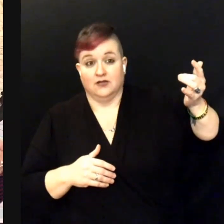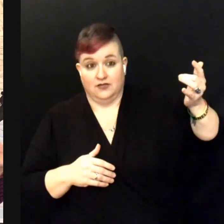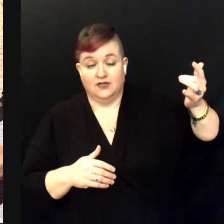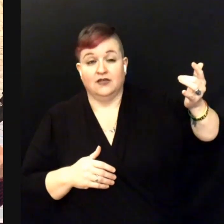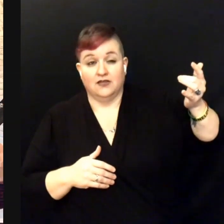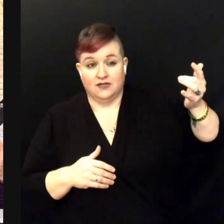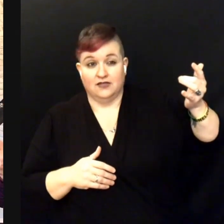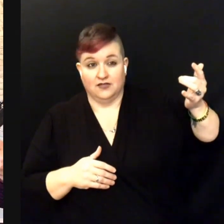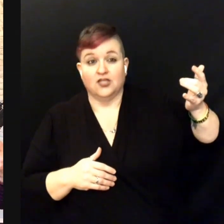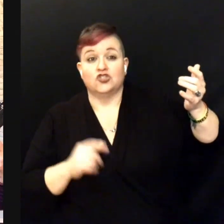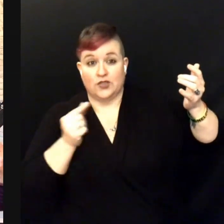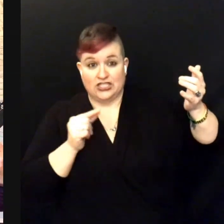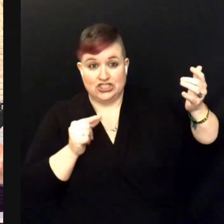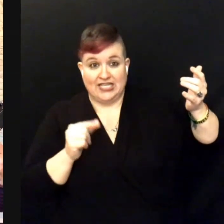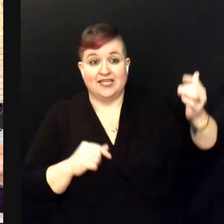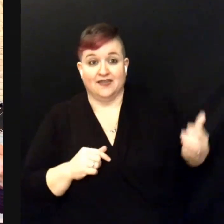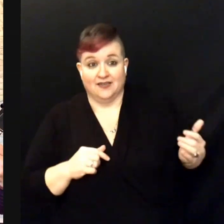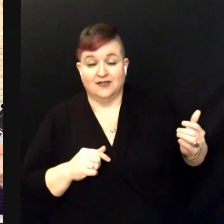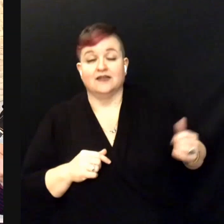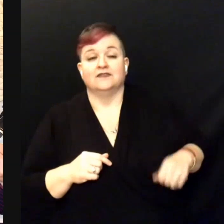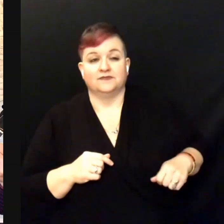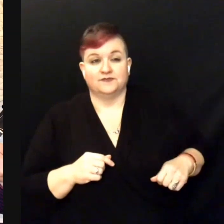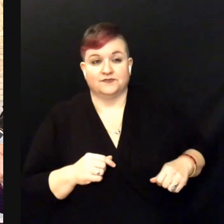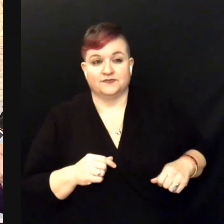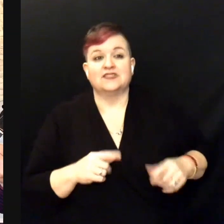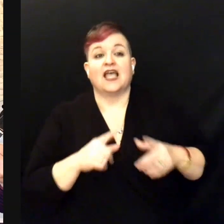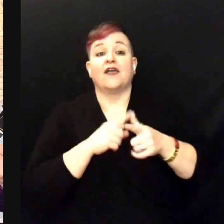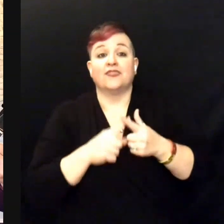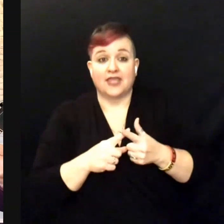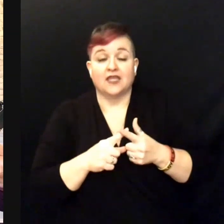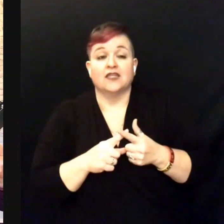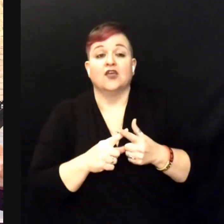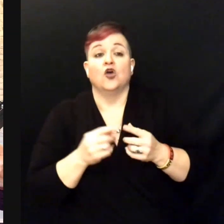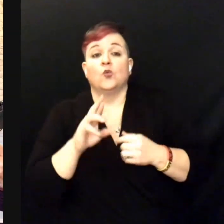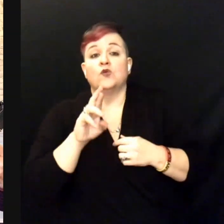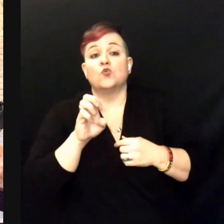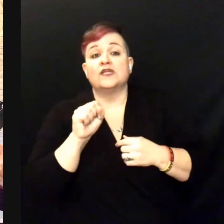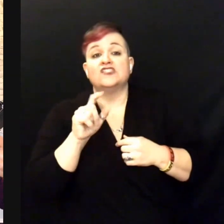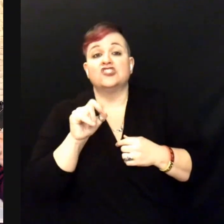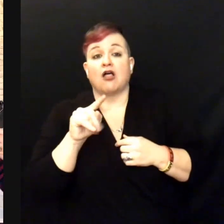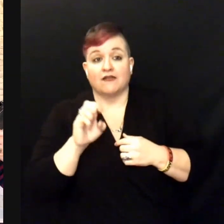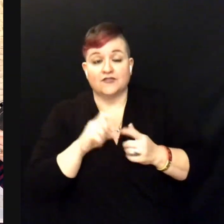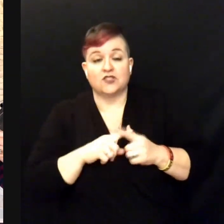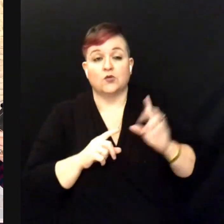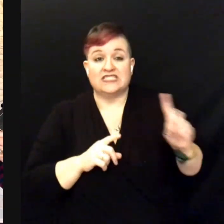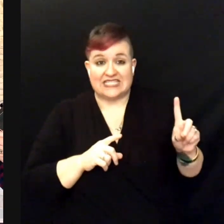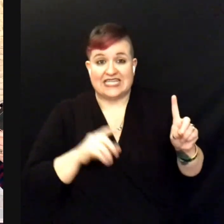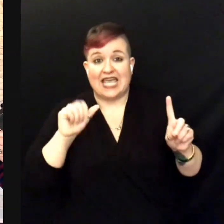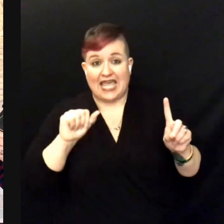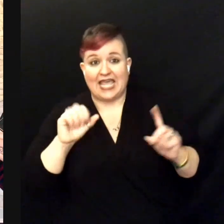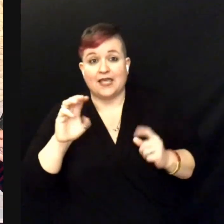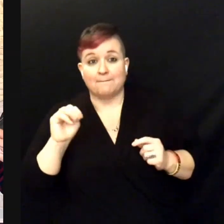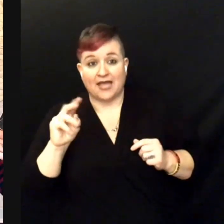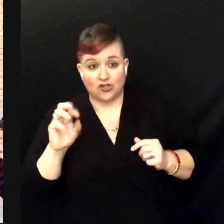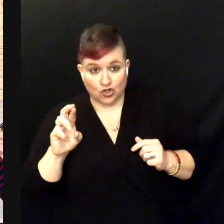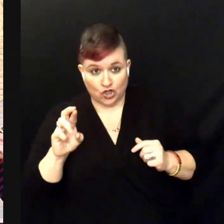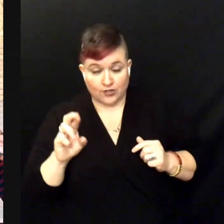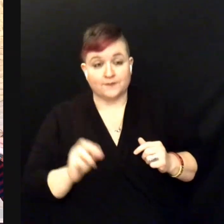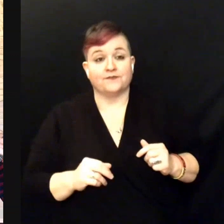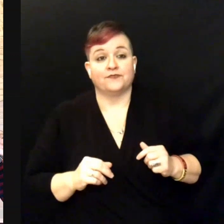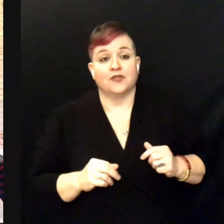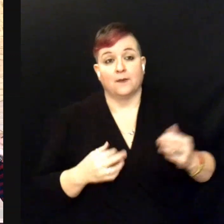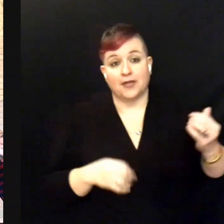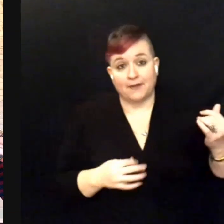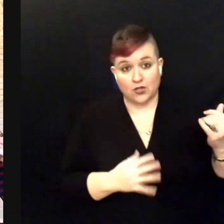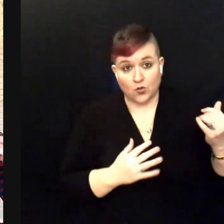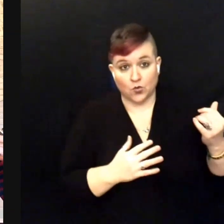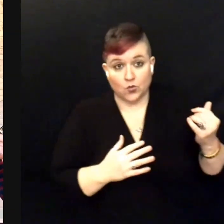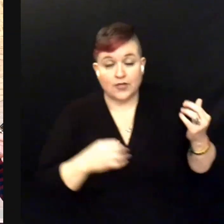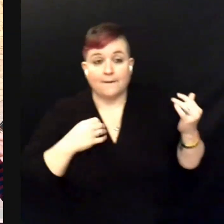to a G. Then, we're going to resolve so we're going to do D then A-minor.